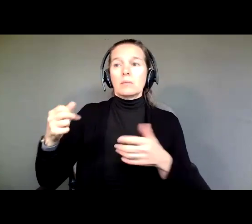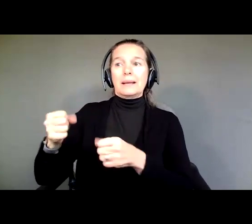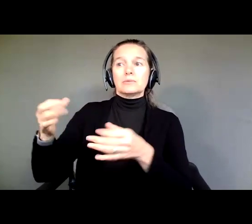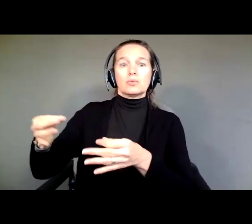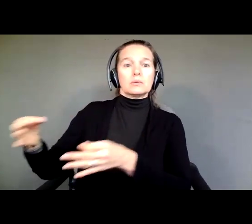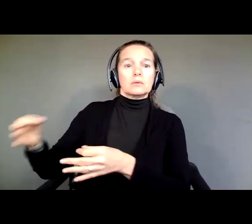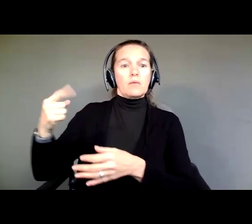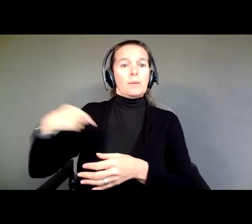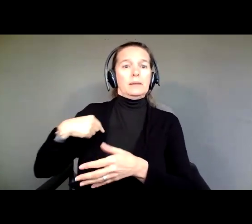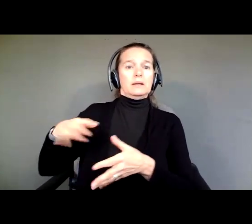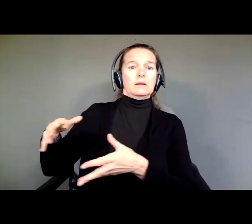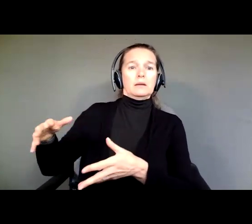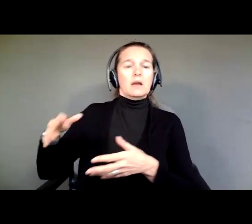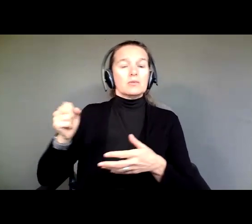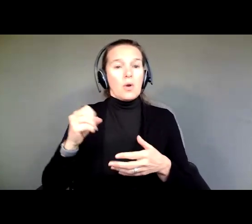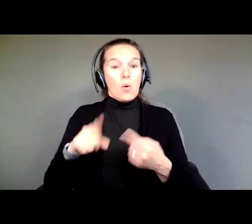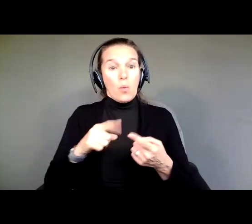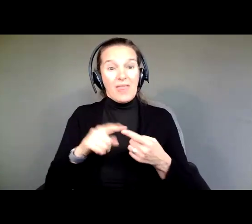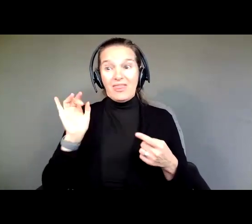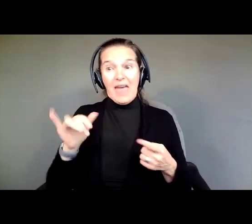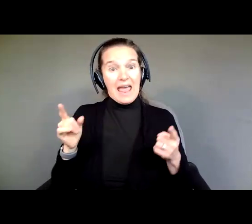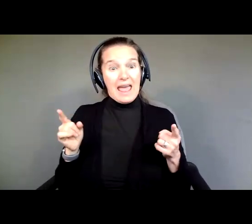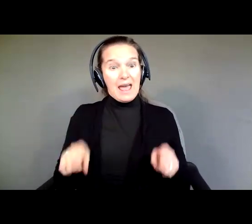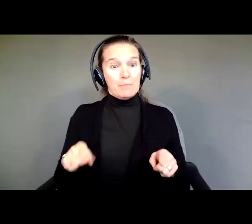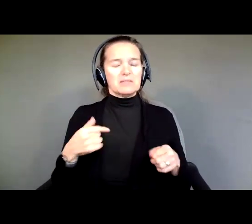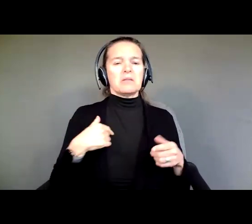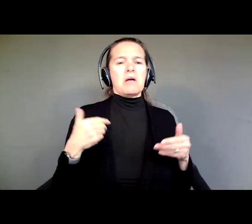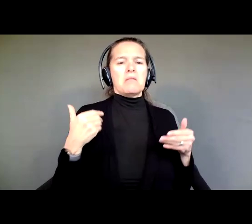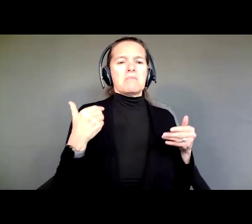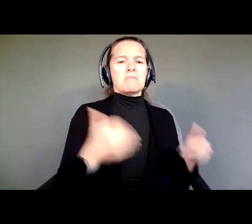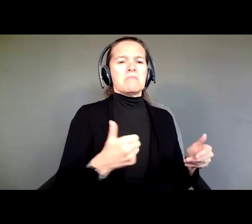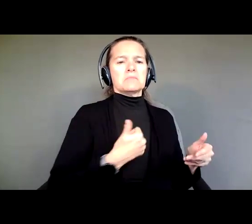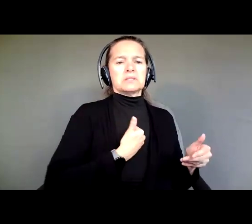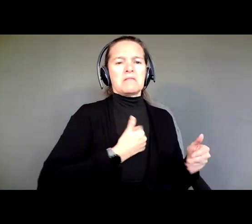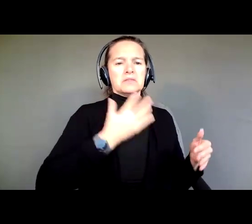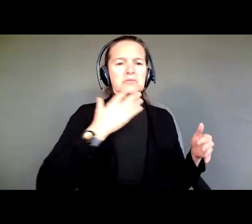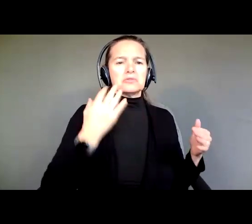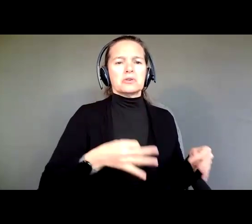And when that happens, when you are self determined, good things happen.